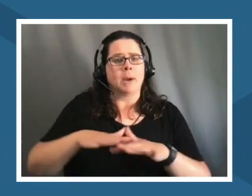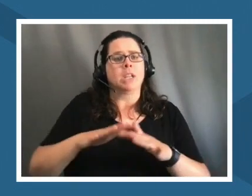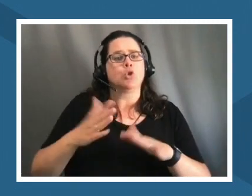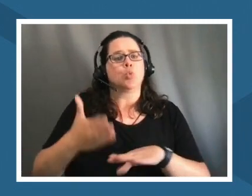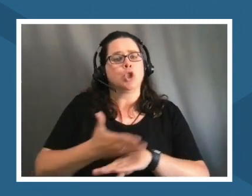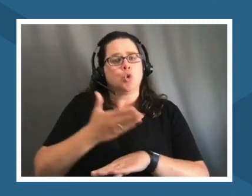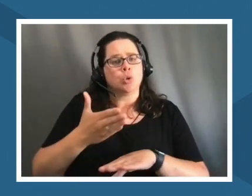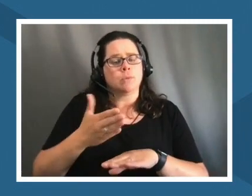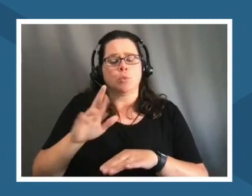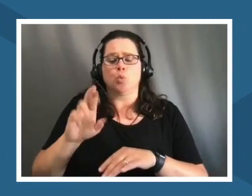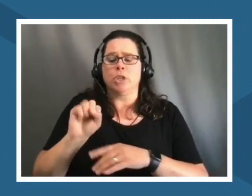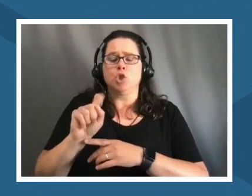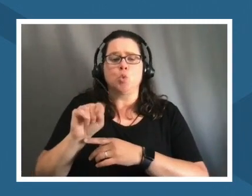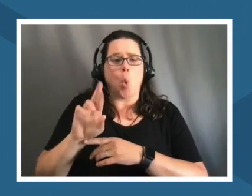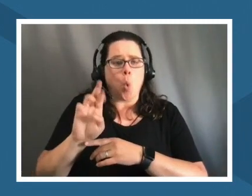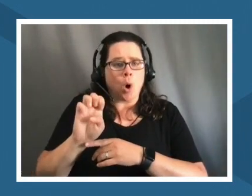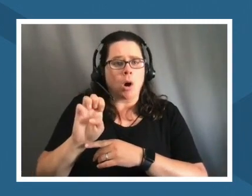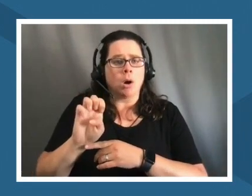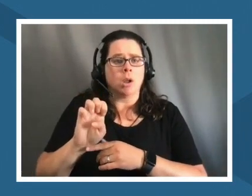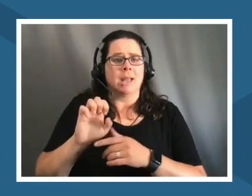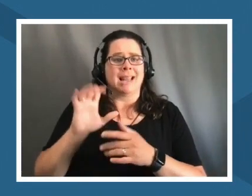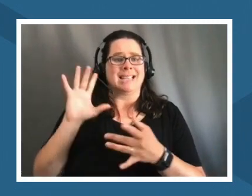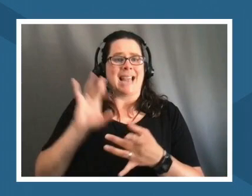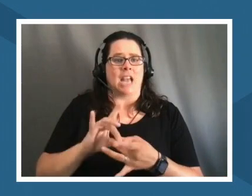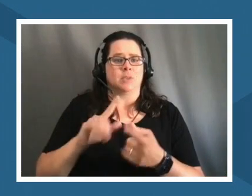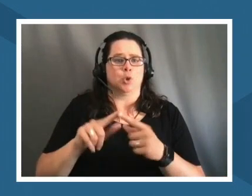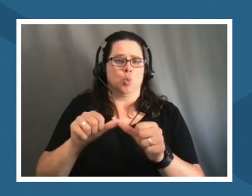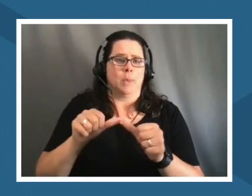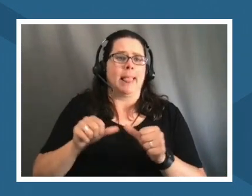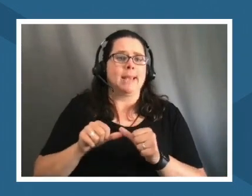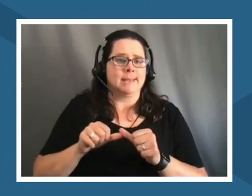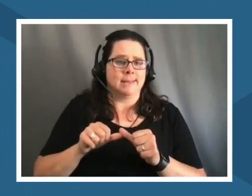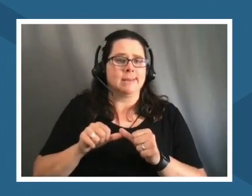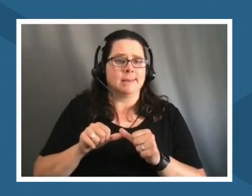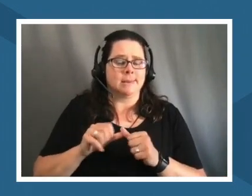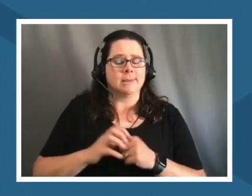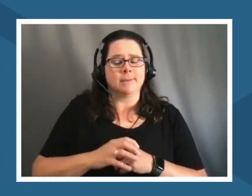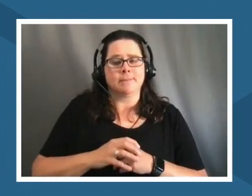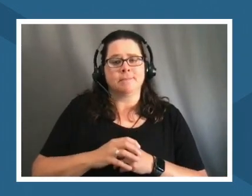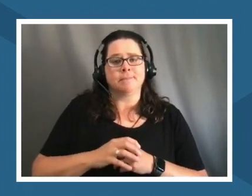to place that's really important and i think when it comes to